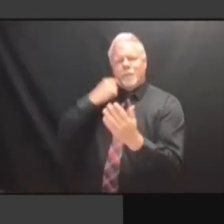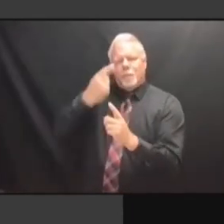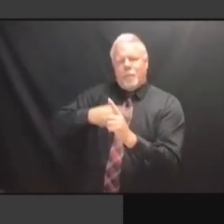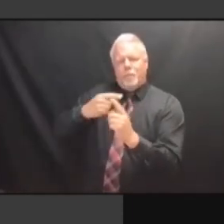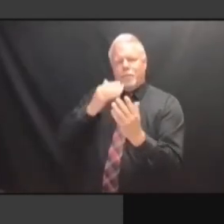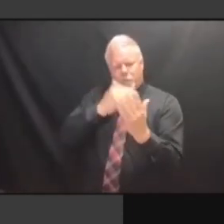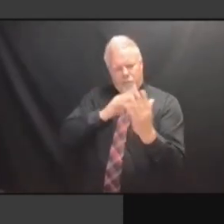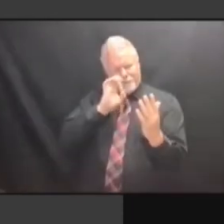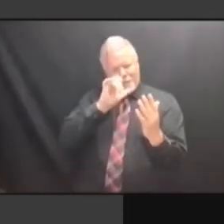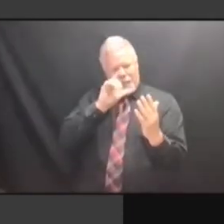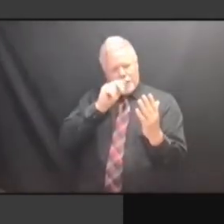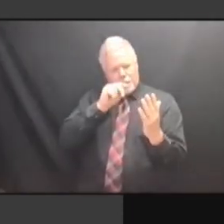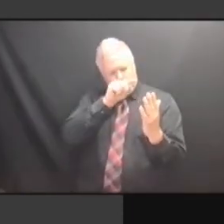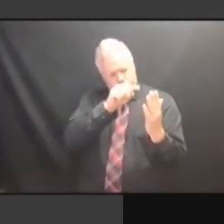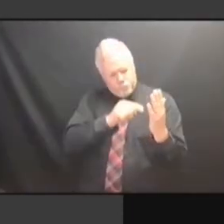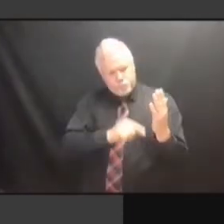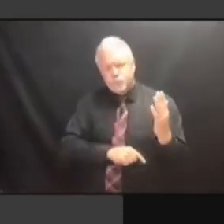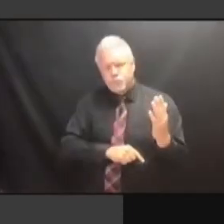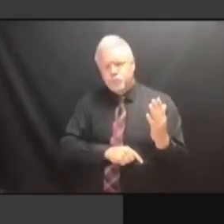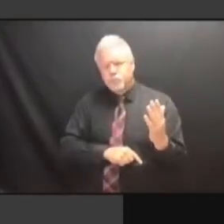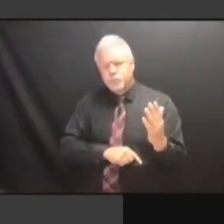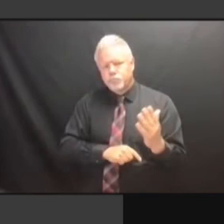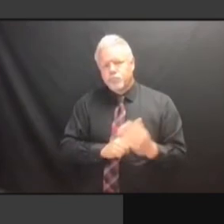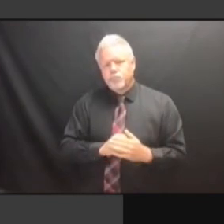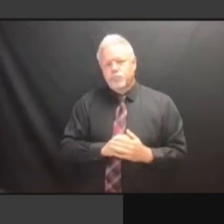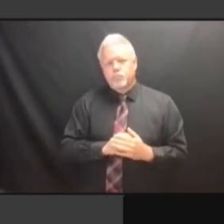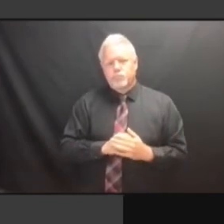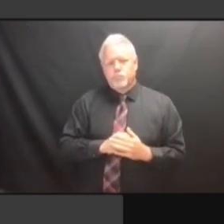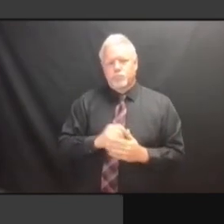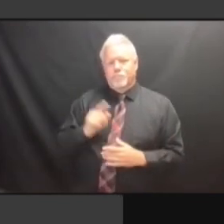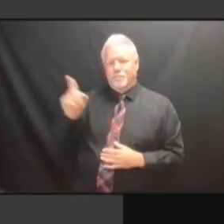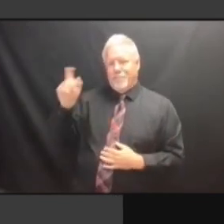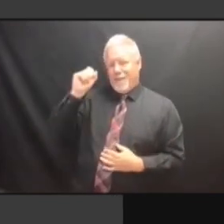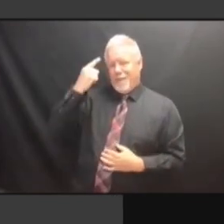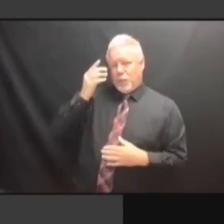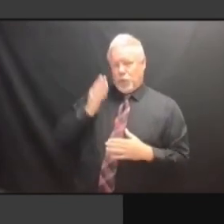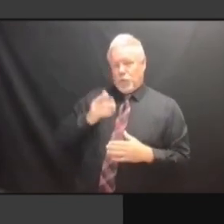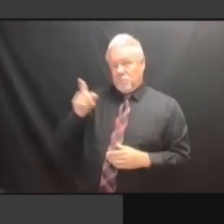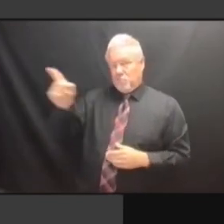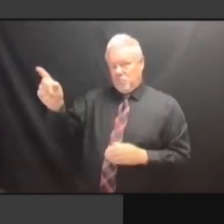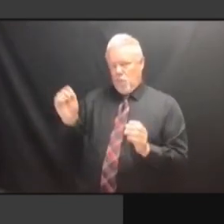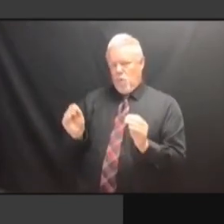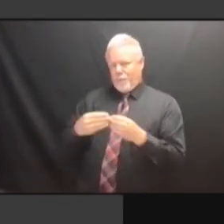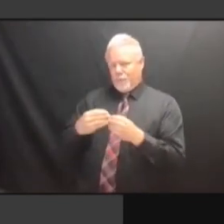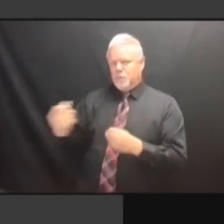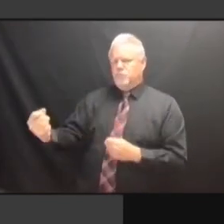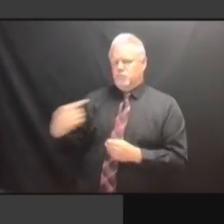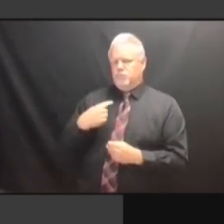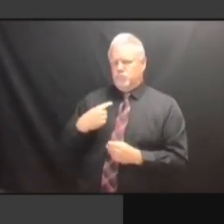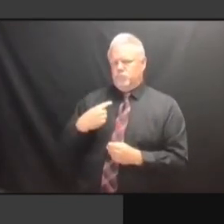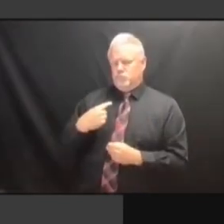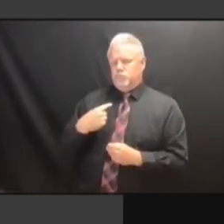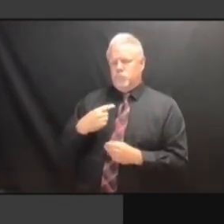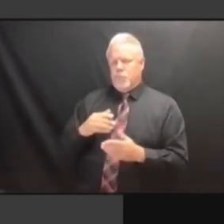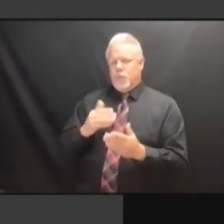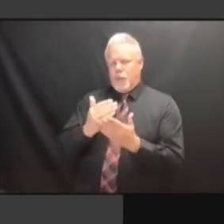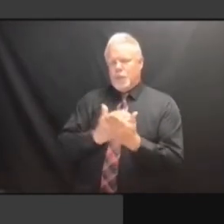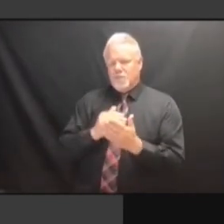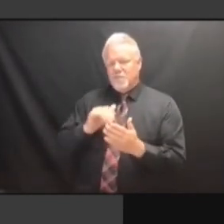SEND US THE LIST OF PAROLE REVOCATION, SEND US THE LIST OF PAROLE REVOCATION, PARDON SEND US THE LIST OF PAROLE REVOCATION, PARDON REVOCATION. REVOCATION, PARDON REVOCATION. REVOCATION, PARDON REVOCATION. >> REVOCATION, PARDON REVOCATION. >> SO REVOCATION, PARDON REVOCATION. >> SO WHICH REVOCATION, PARDON REVOCATION. >> SO WHICH IS REVOCATION, PARDON REVOCATION. >> SO WHICH IS ESSENTIALLY REVOCATION, PARDON REVOCATION. >> SO WHICH IS ESSENTIALLY THE SO WHICH IS ESSENTIALLY THE SO WHICH IS ESSENTIALLY THE SAME SO WHICH IS ESSENTIALLY THE SAME LIST. SAME LIST. SAME LIST. AND SAME LIST. AND WE'VE SAME LIST. AND WE'VE RAISE SAME LIST. AND WE'VE RAISE THAT SAME LIST. AND WE'VE RAISE THAT CAN SAME LIST. AND WE'VE RAISE THAT CAN ISSUE AND WE'VE RAISE THAT CAN ISSUE